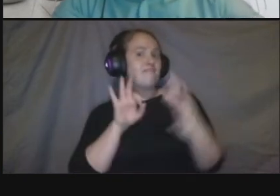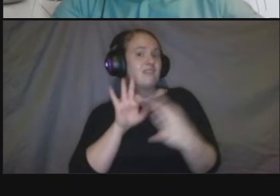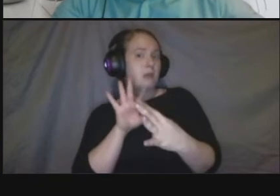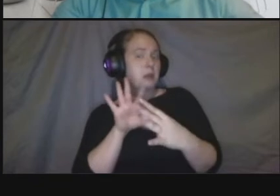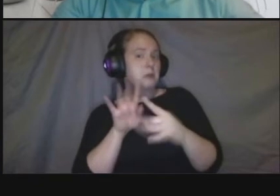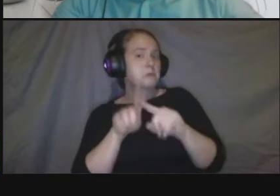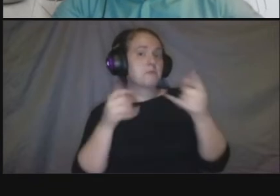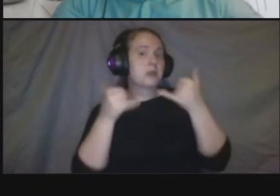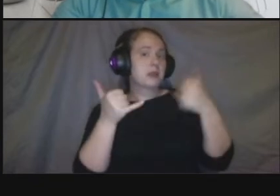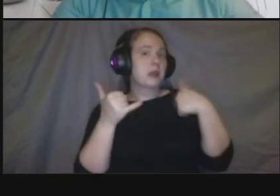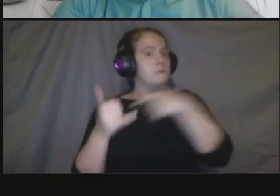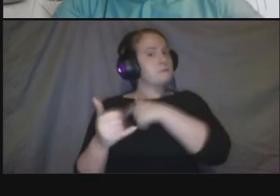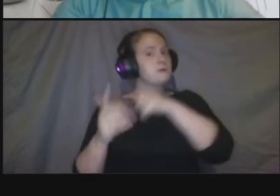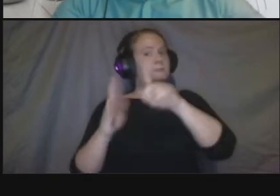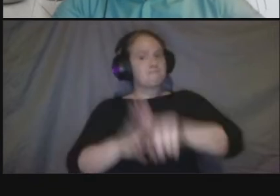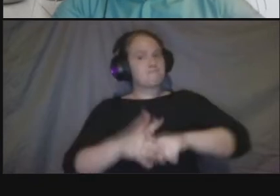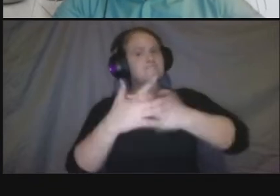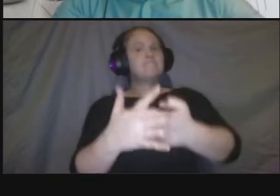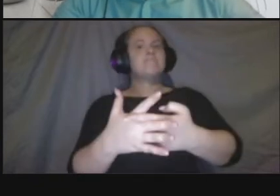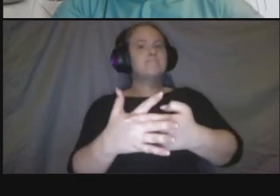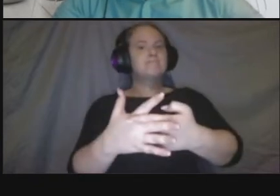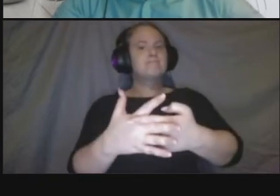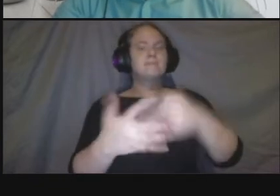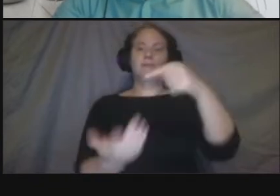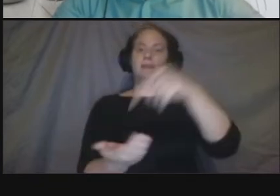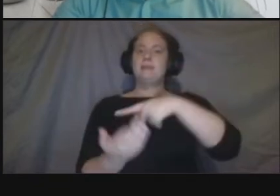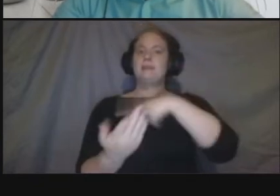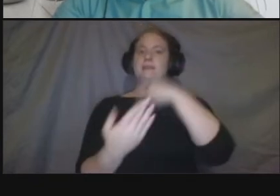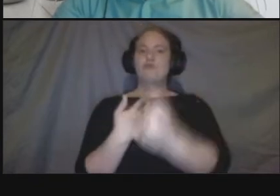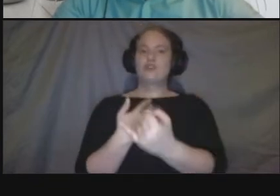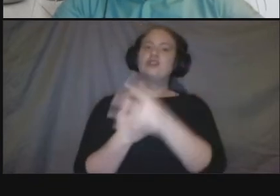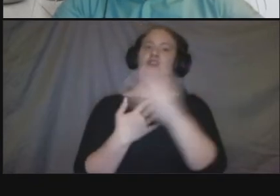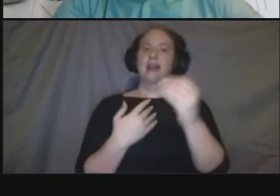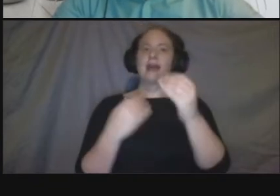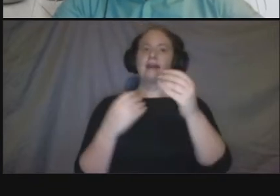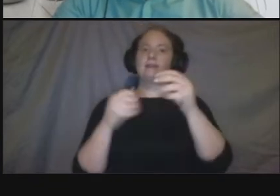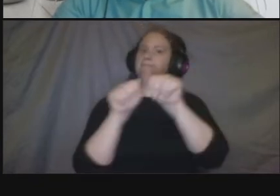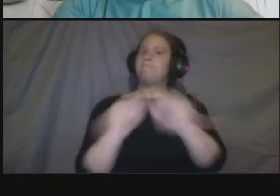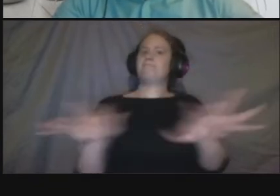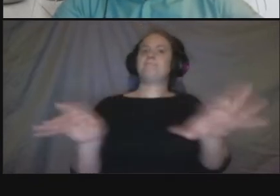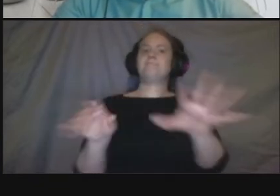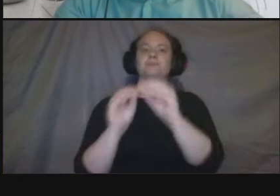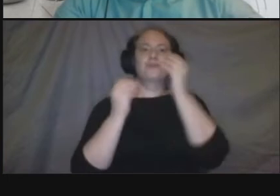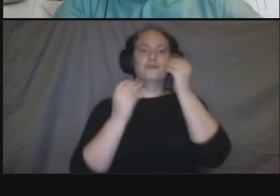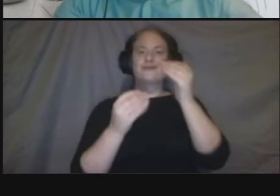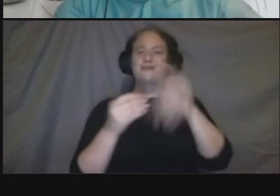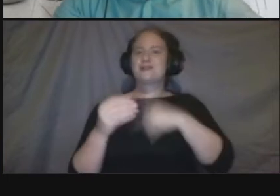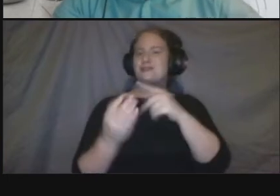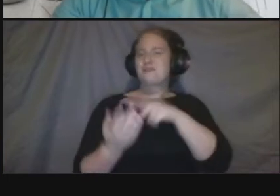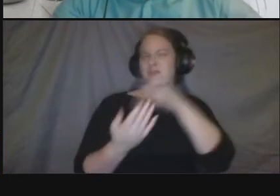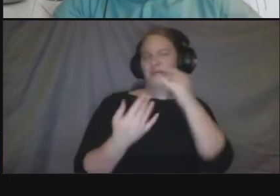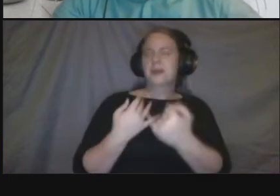um and getting out on more people's radars uh we anticipate that we'll hear from them soon um we'll